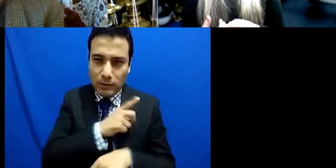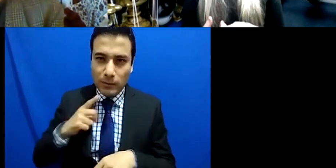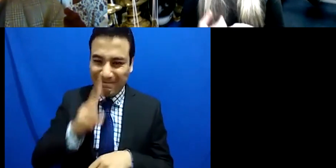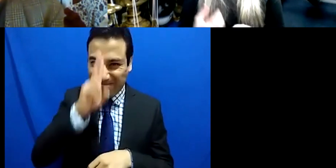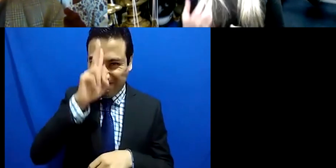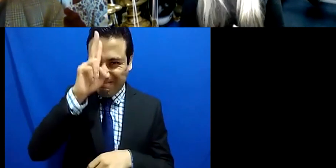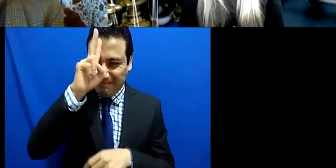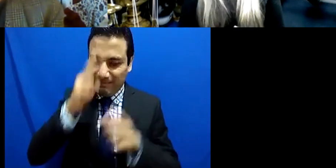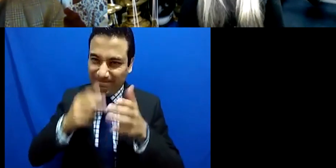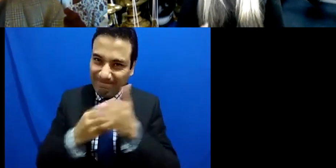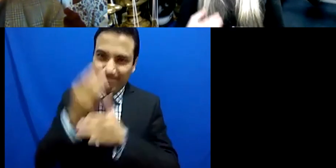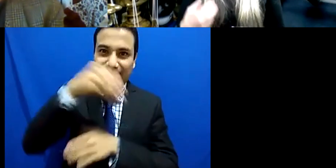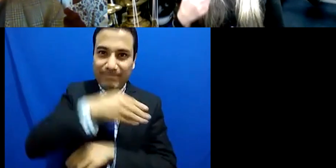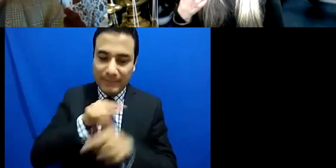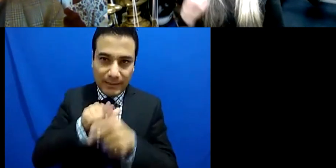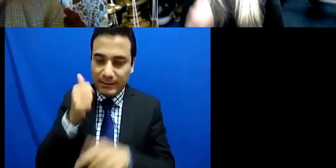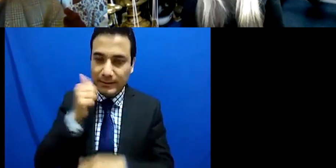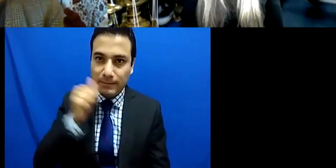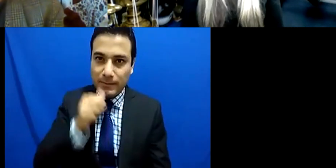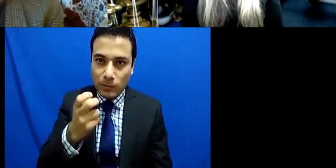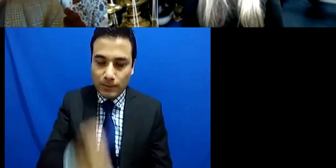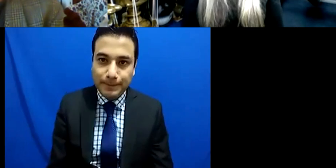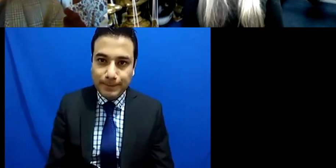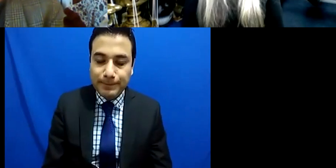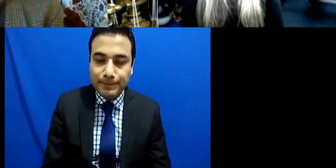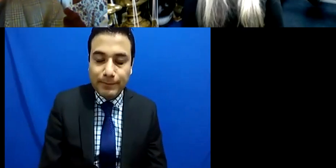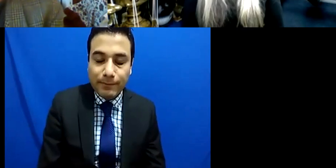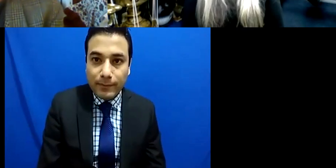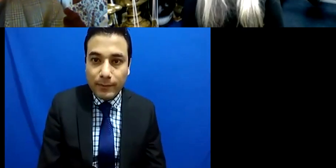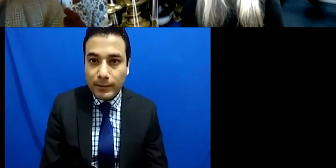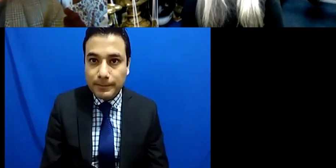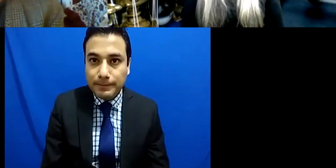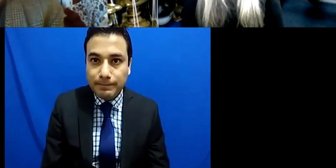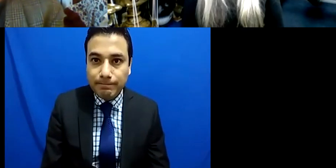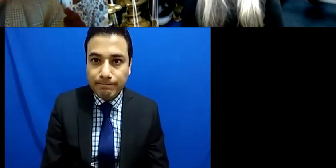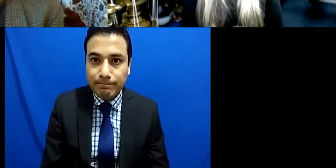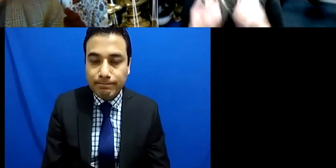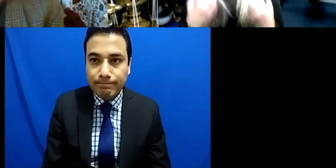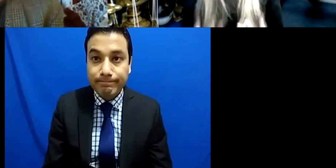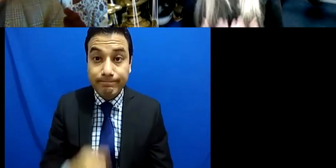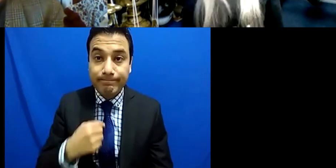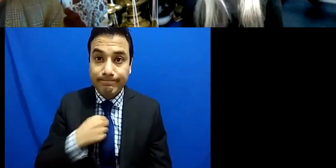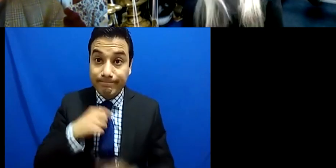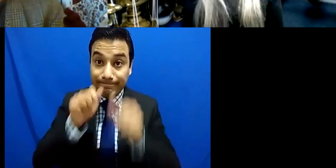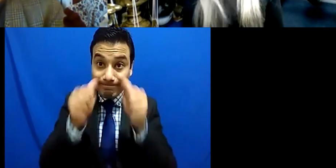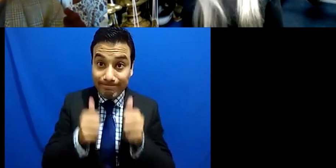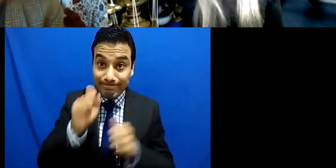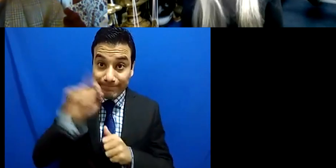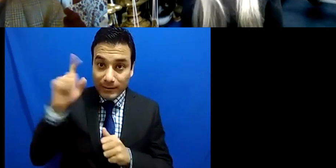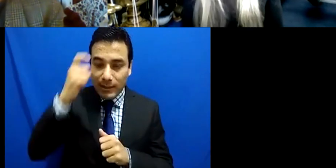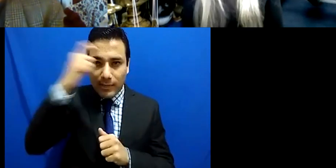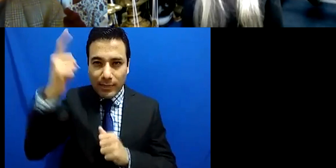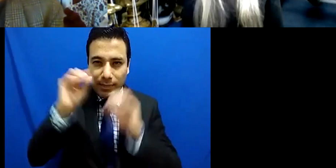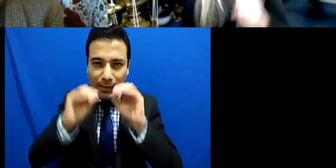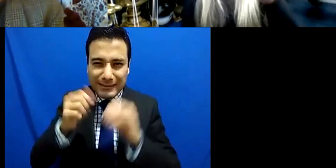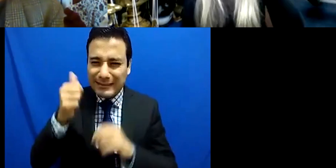only a creative artist but in anything that we do it's we've got that opportunity to just